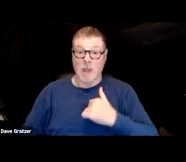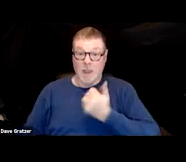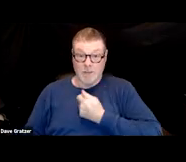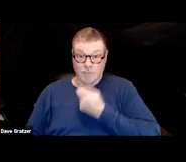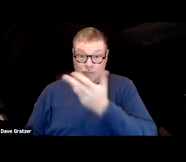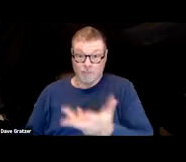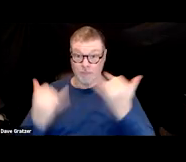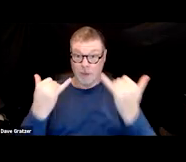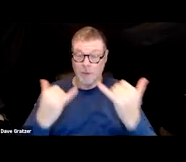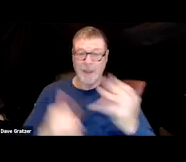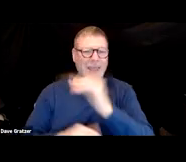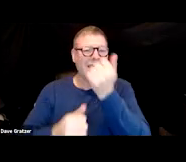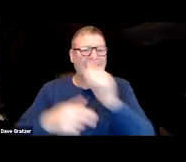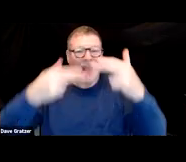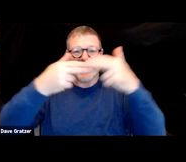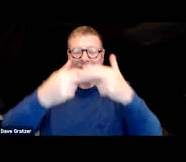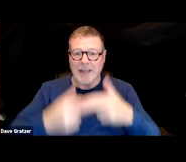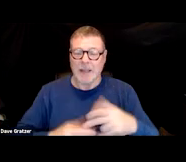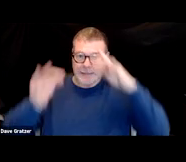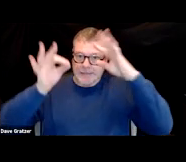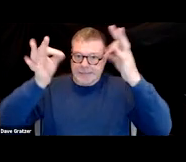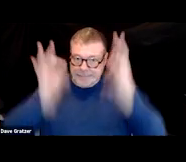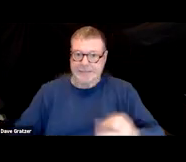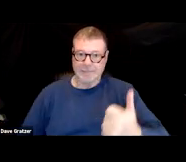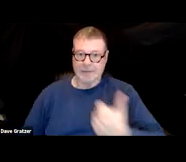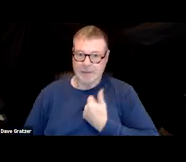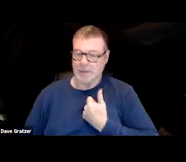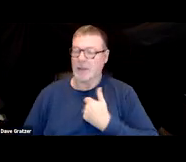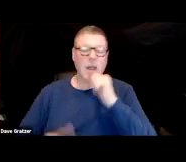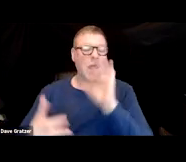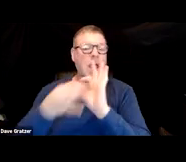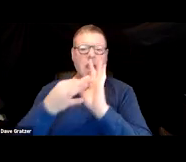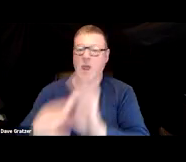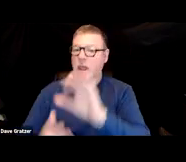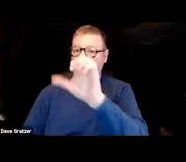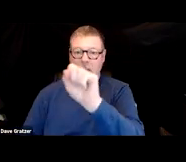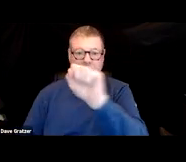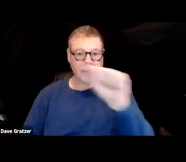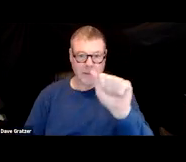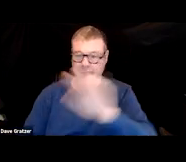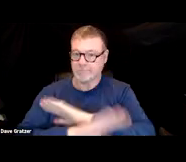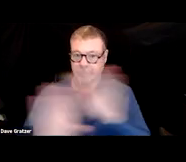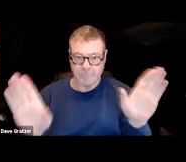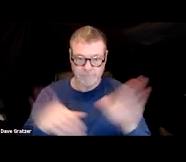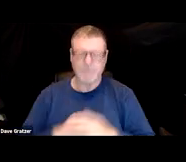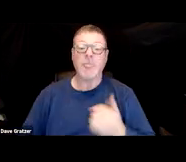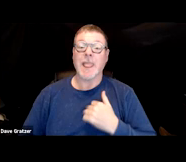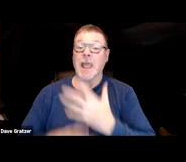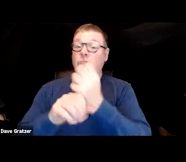and any of the slides are definitely my own and not those of the Social Security Administration. I am receiving no compensation